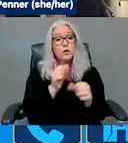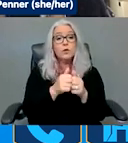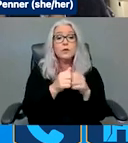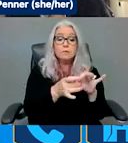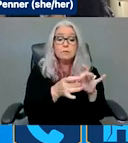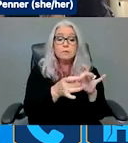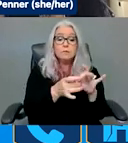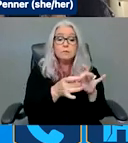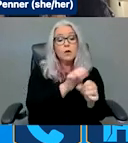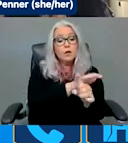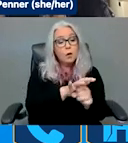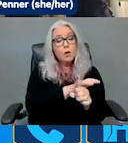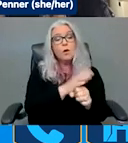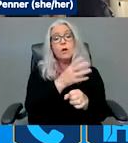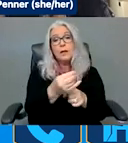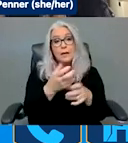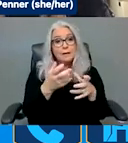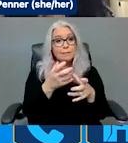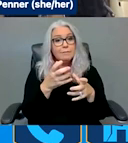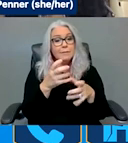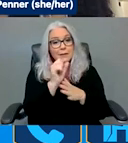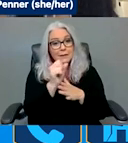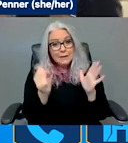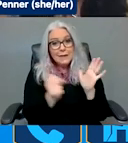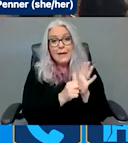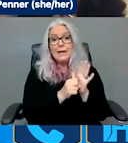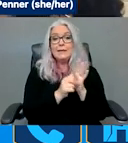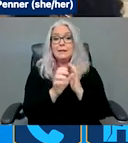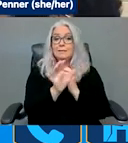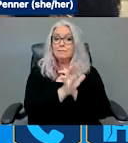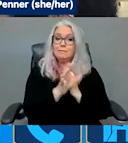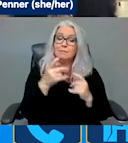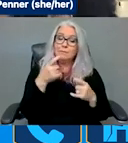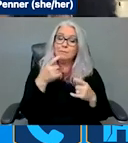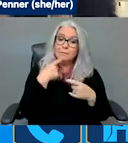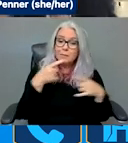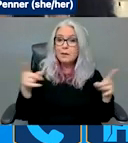public health officials. When hosting conversations around disasters and emergencies,